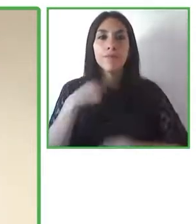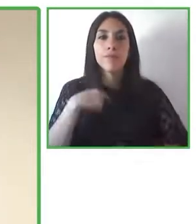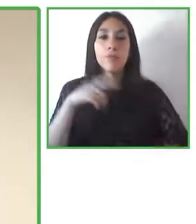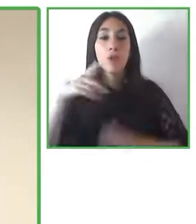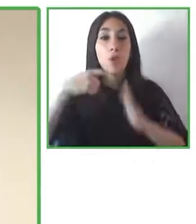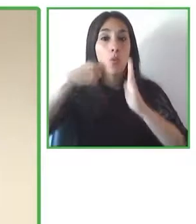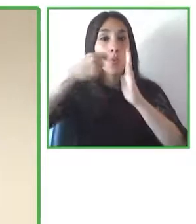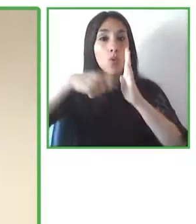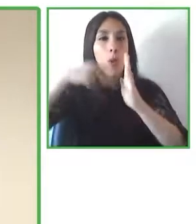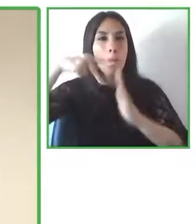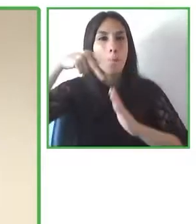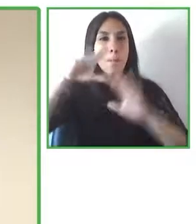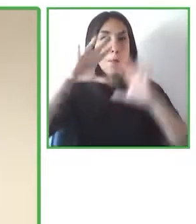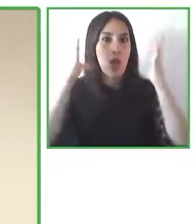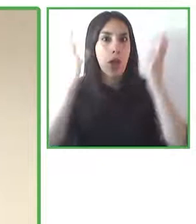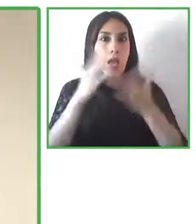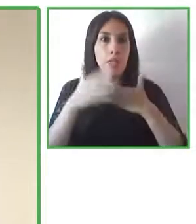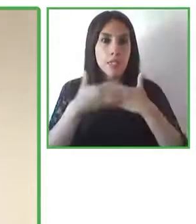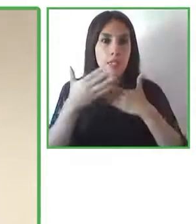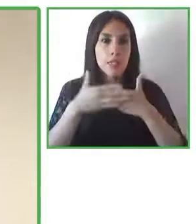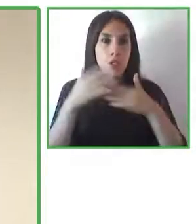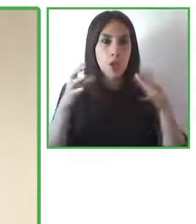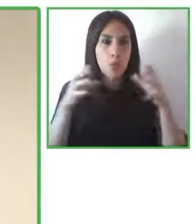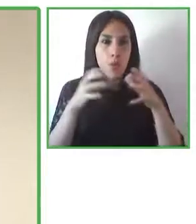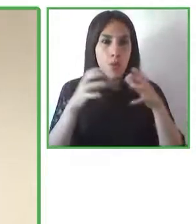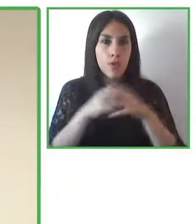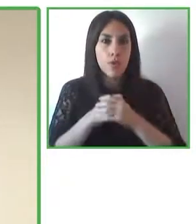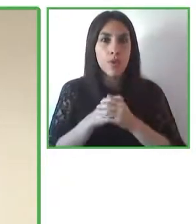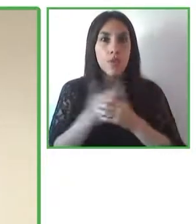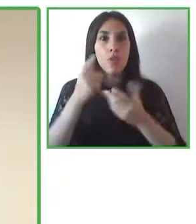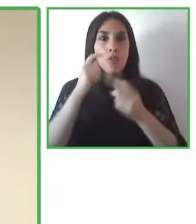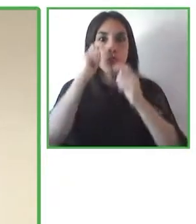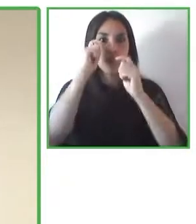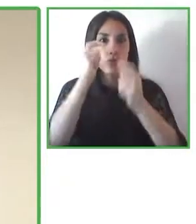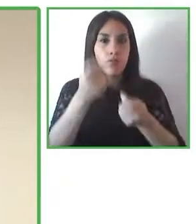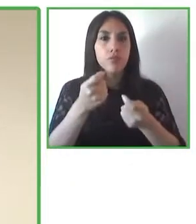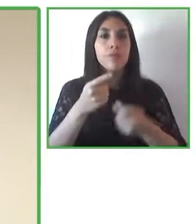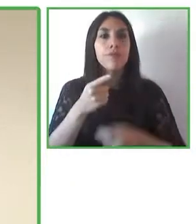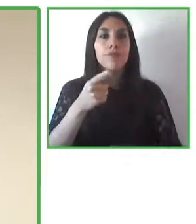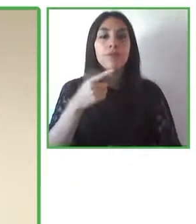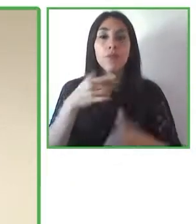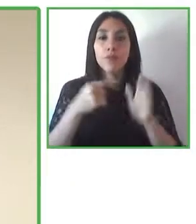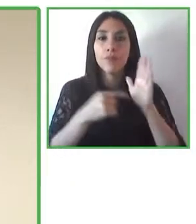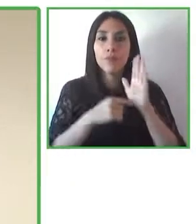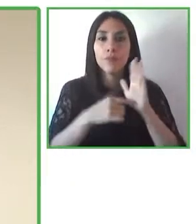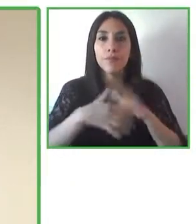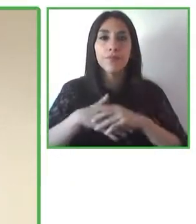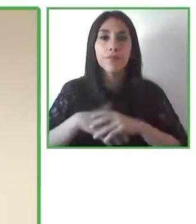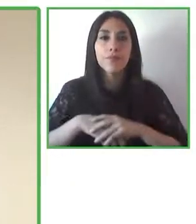an organization that it of very good or very well prestige and